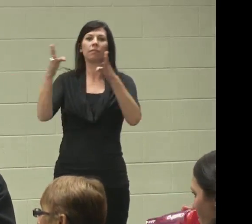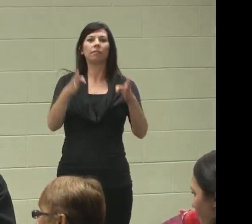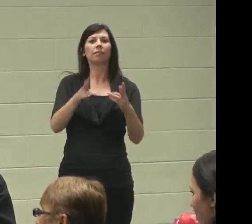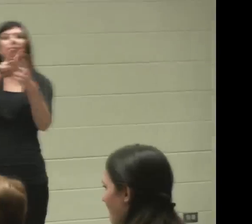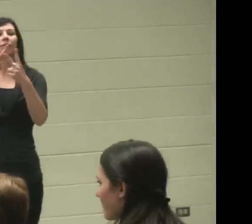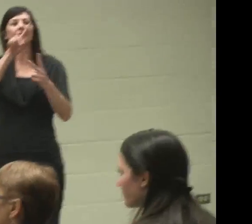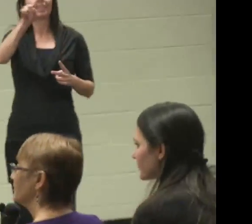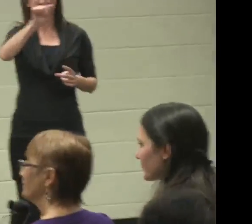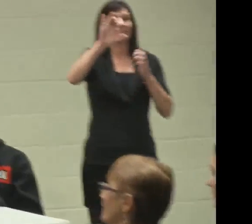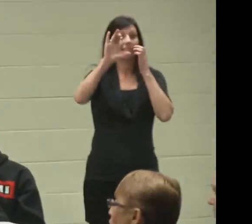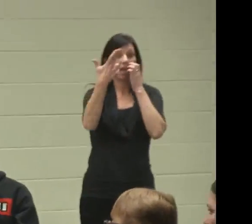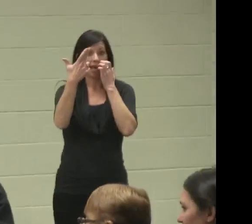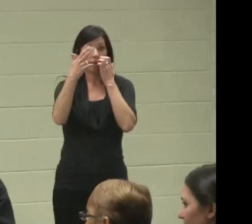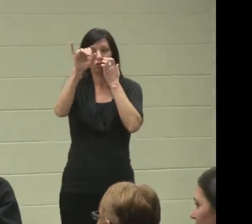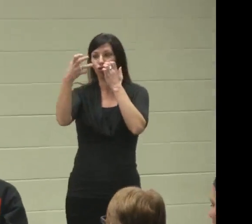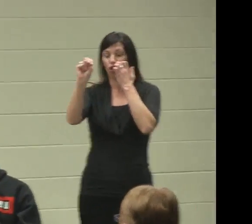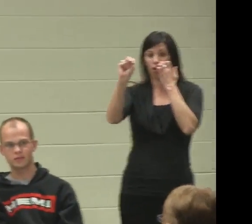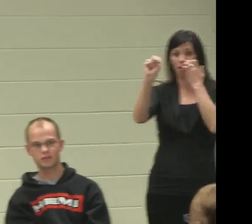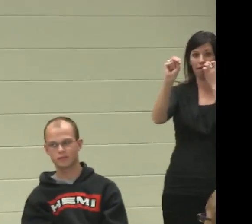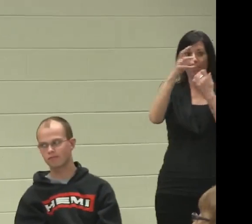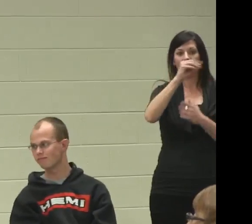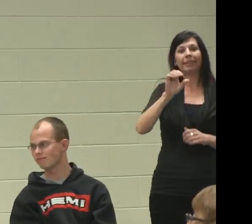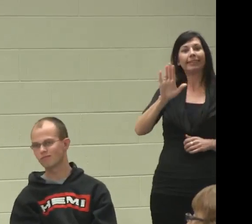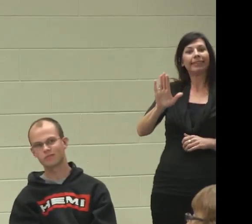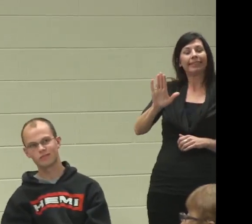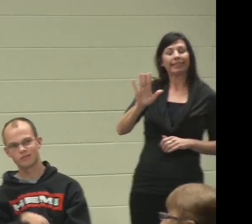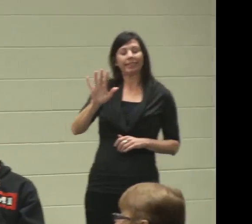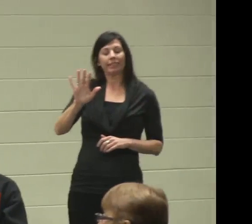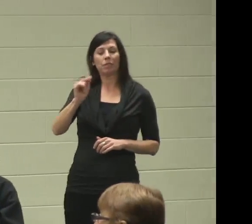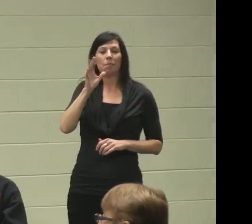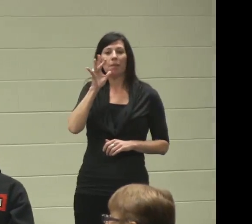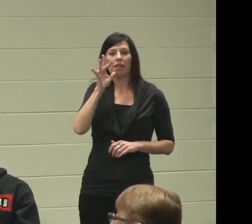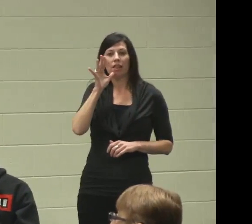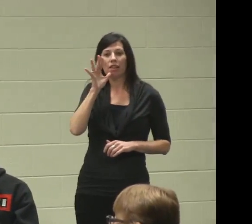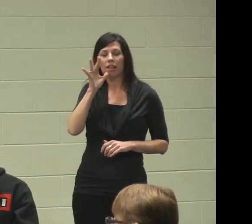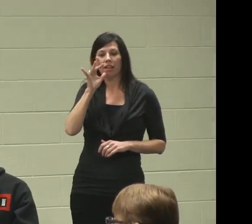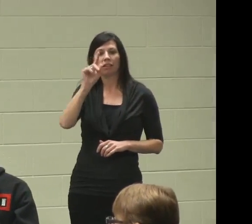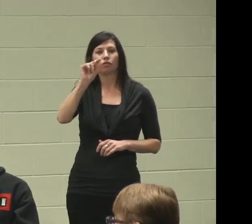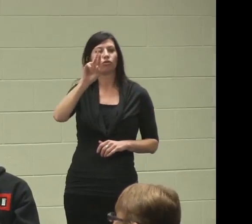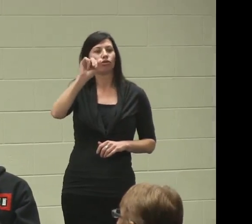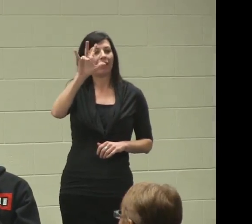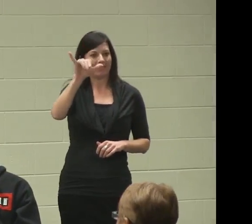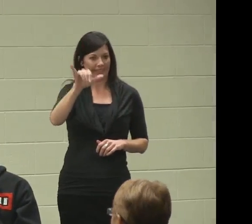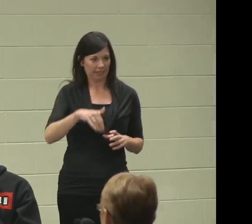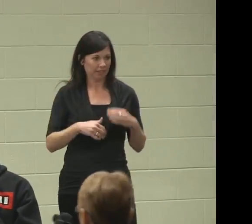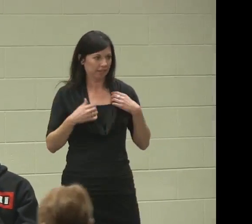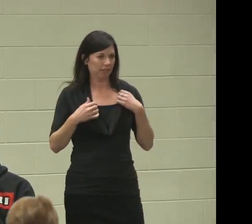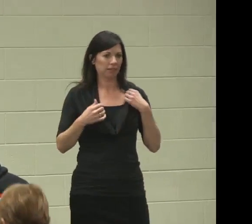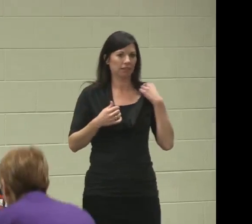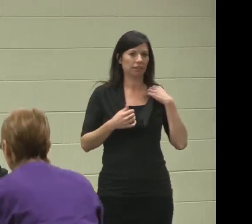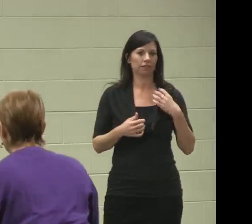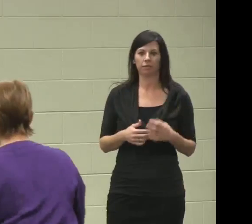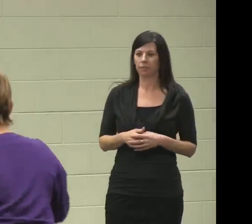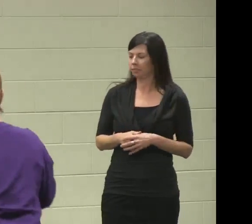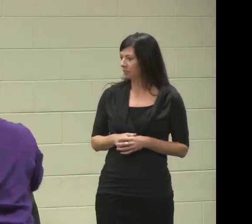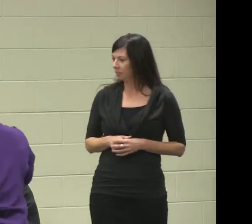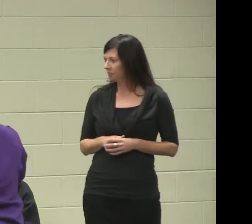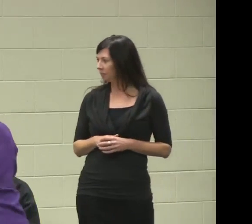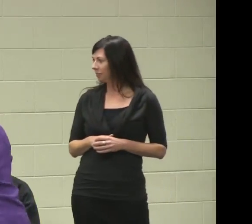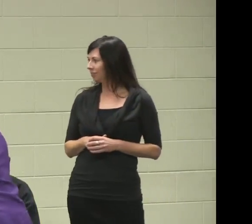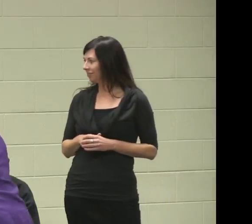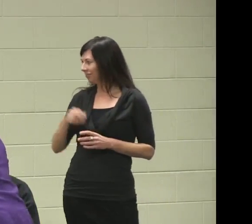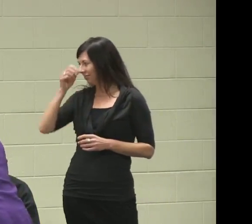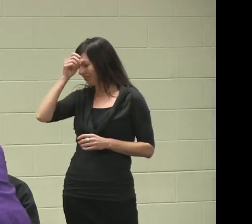is Zach John and his mom, Tracy.